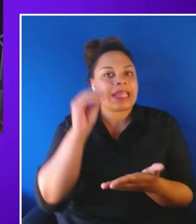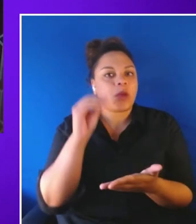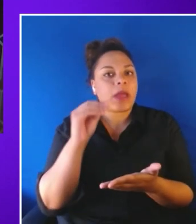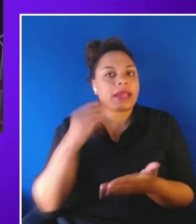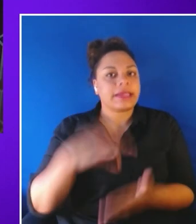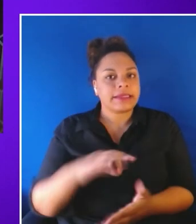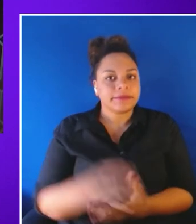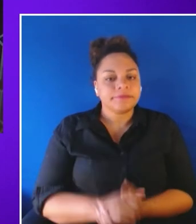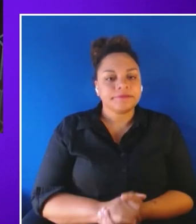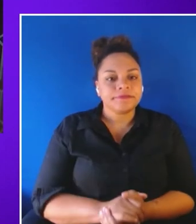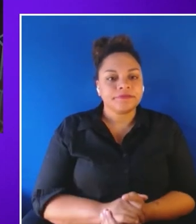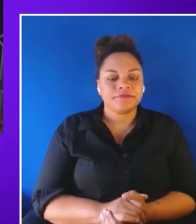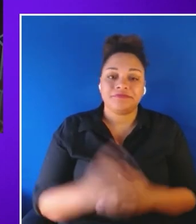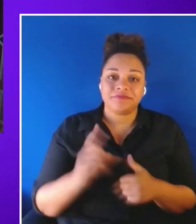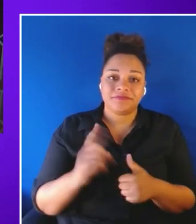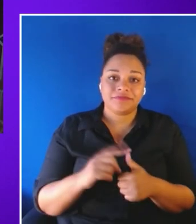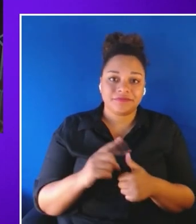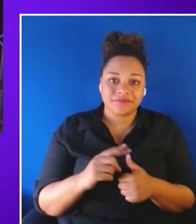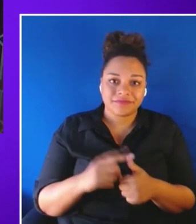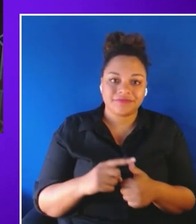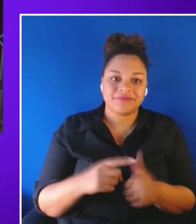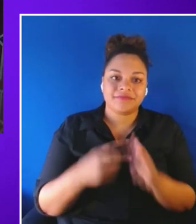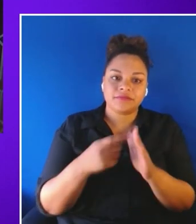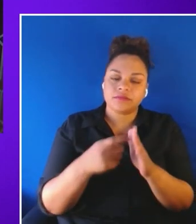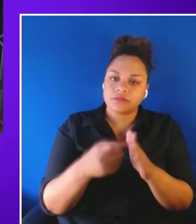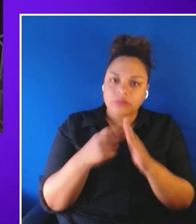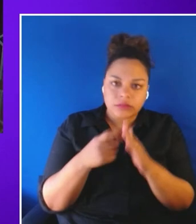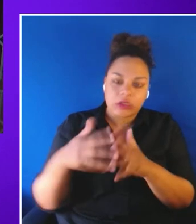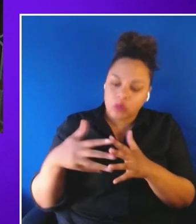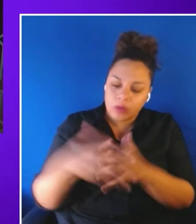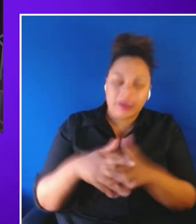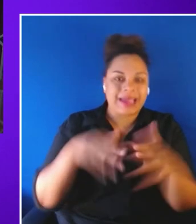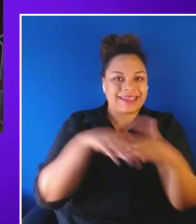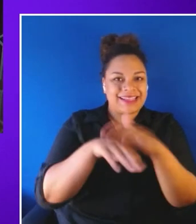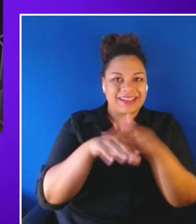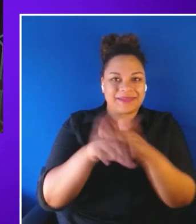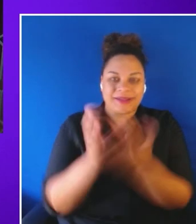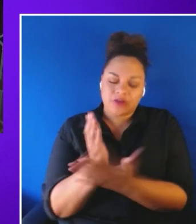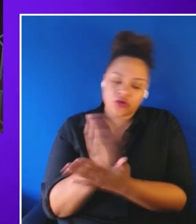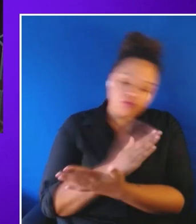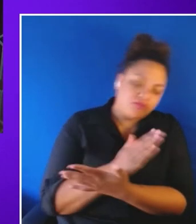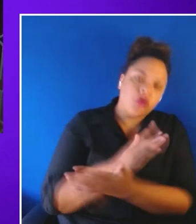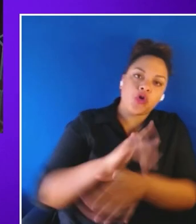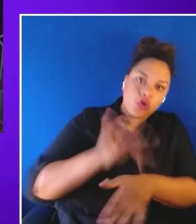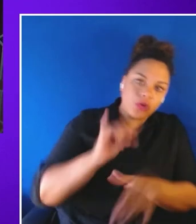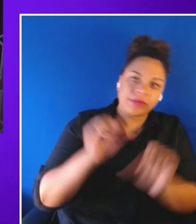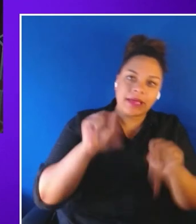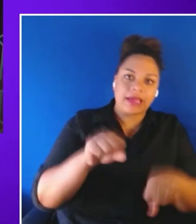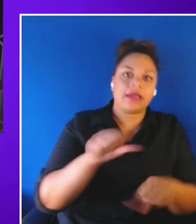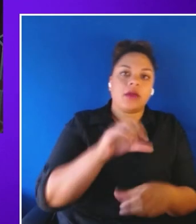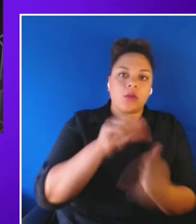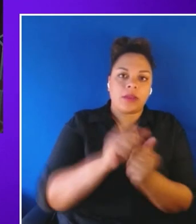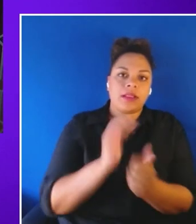incorporate accessibility as early as possible into our digital solutions. Second this is a